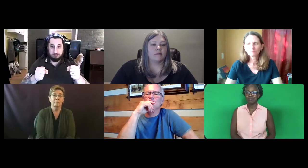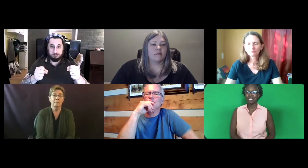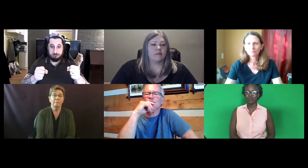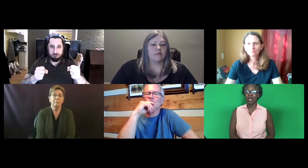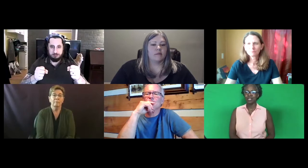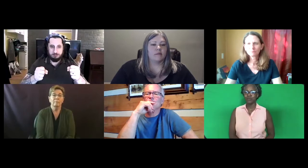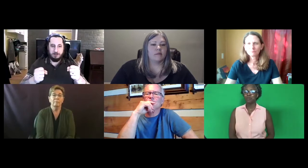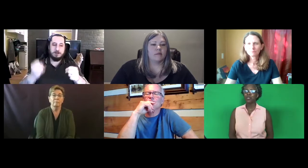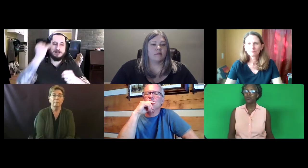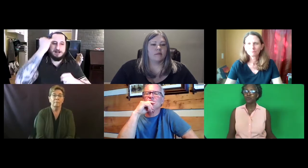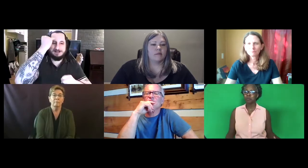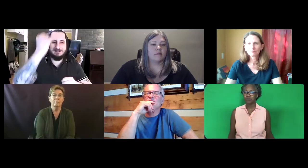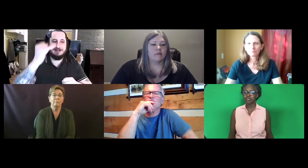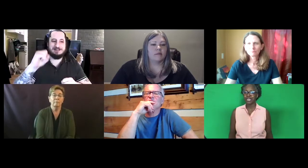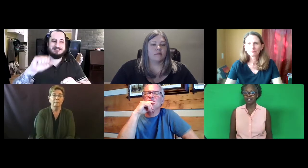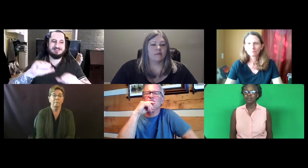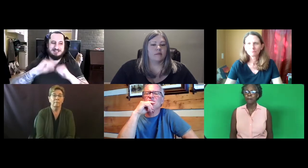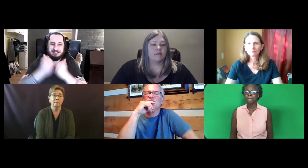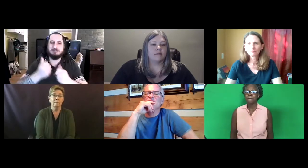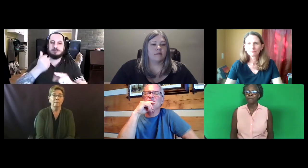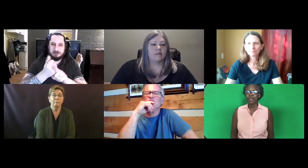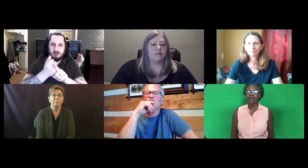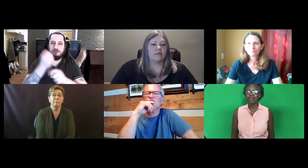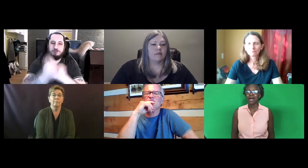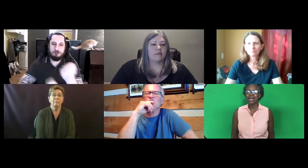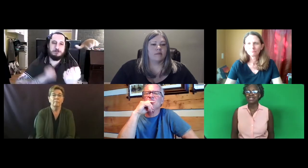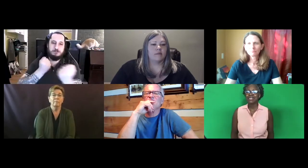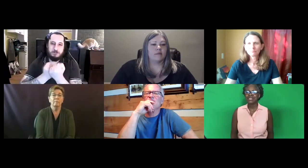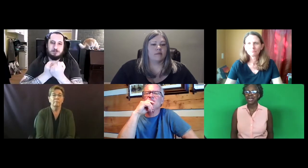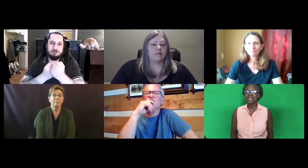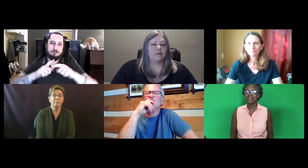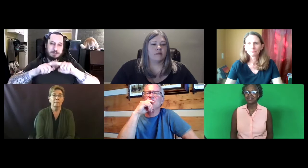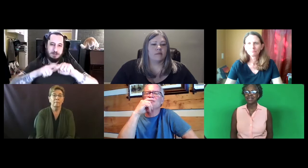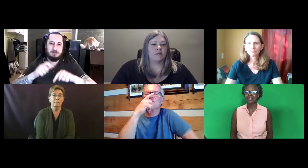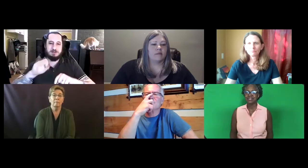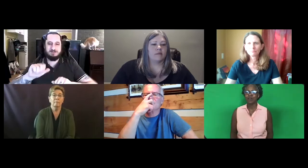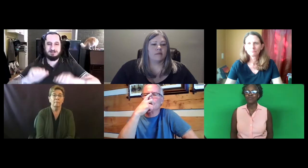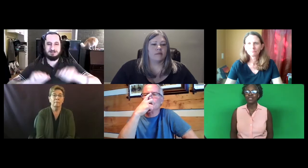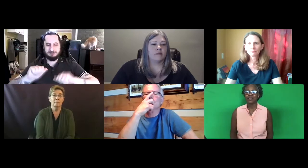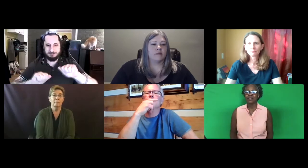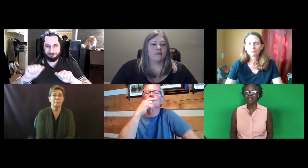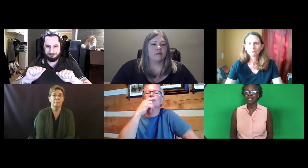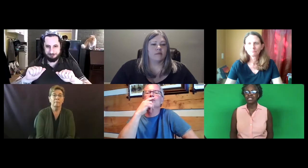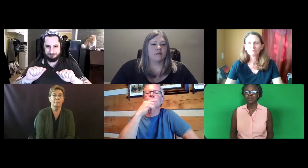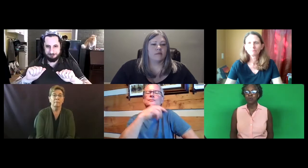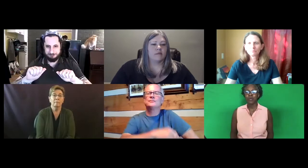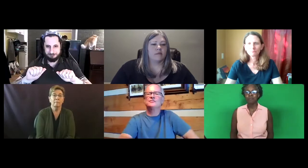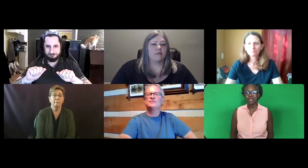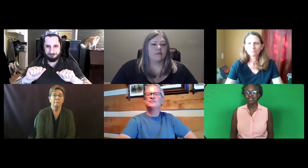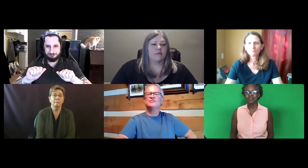We pull a group of people together, and the idea is that society itself is supported based